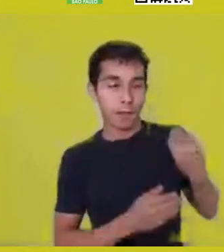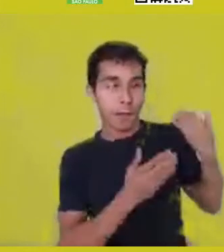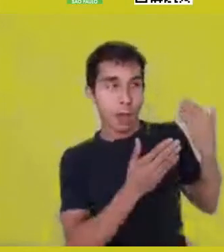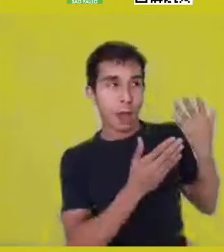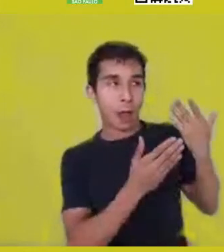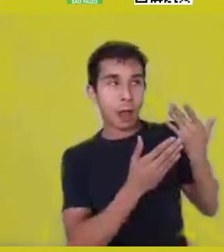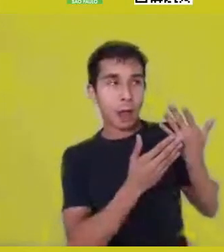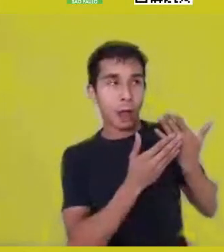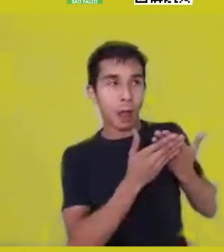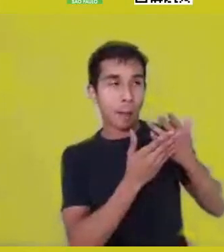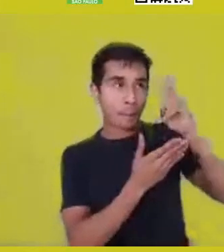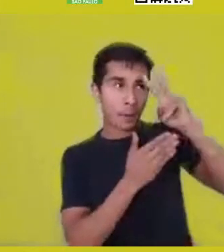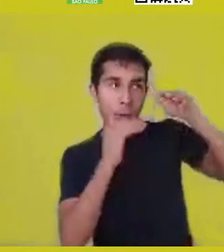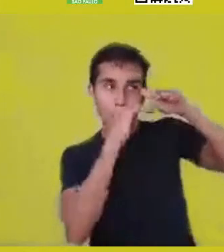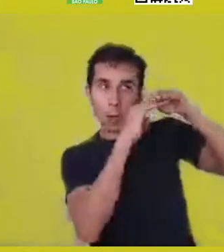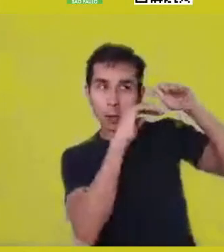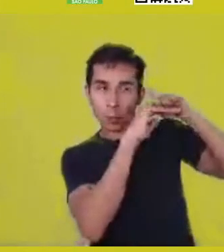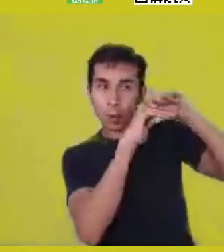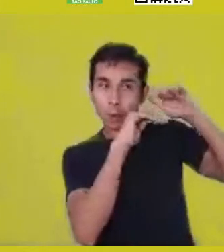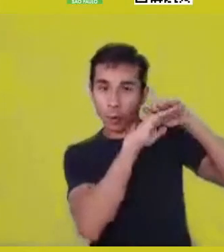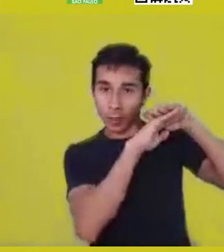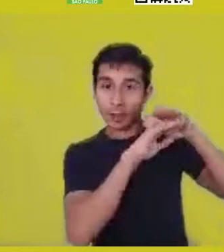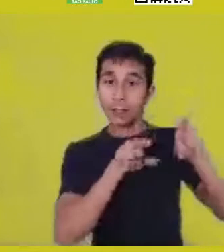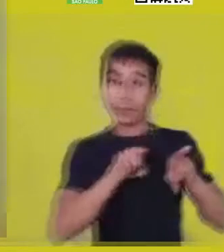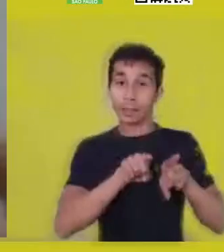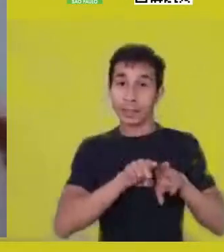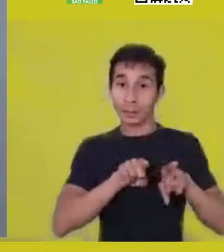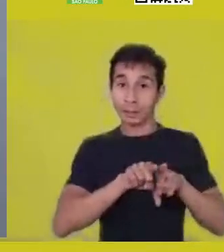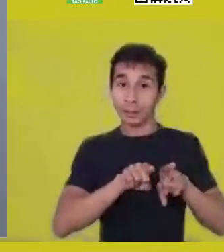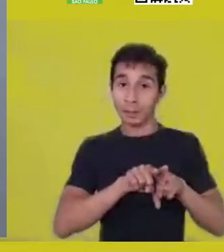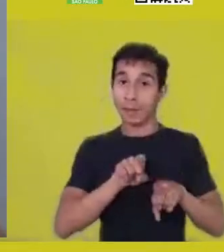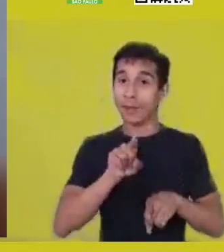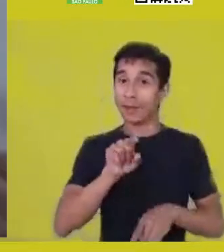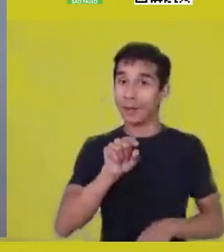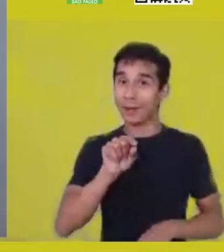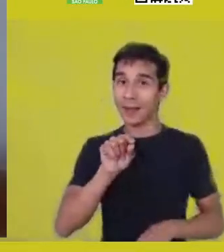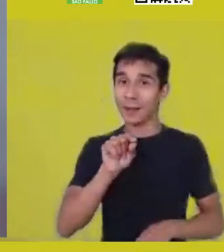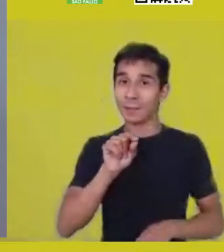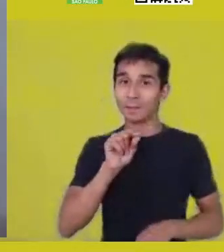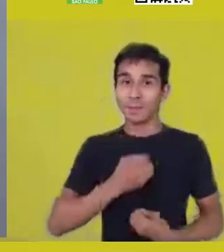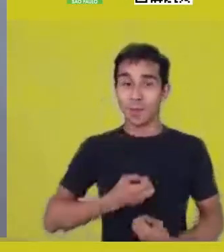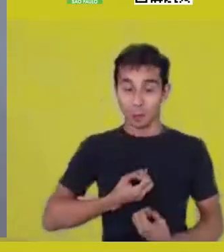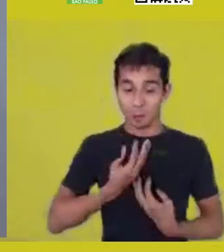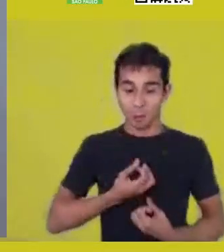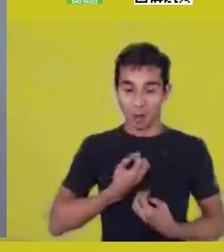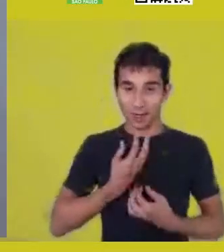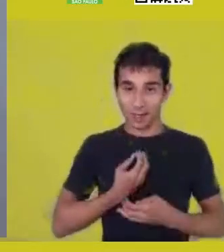and you keep the possibility of a poetic for living presently.